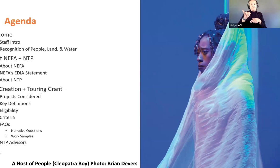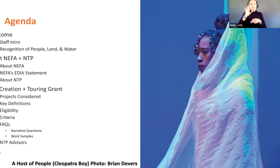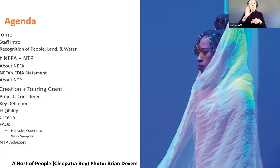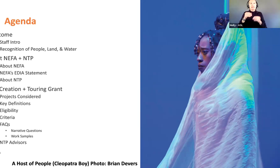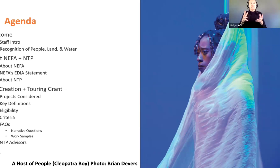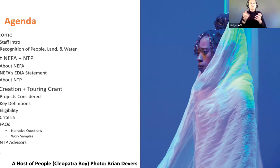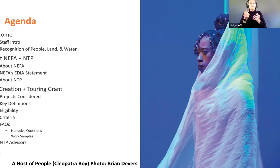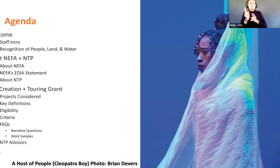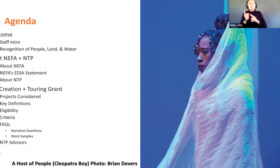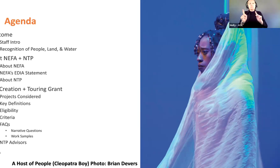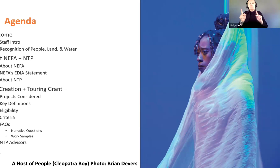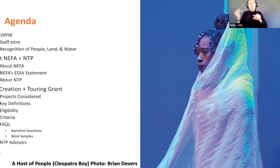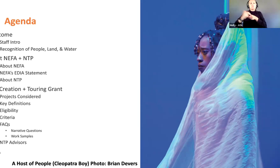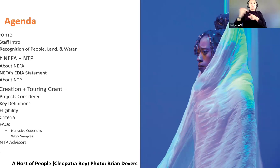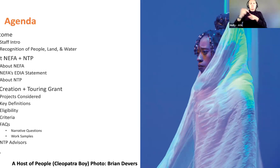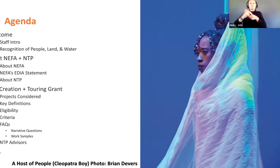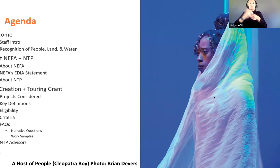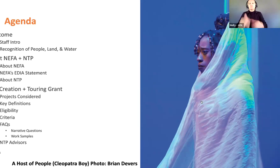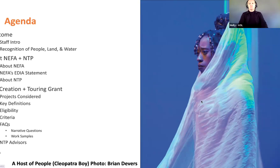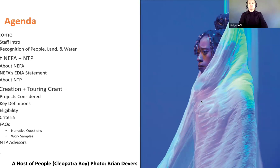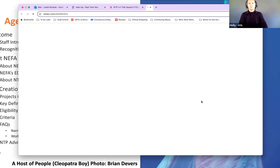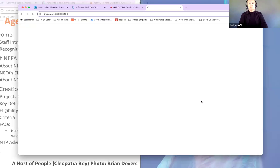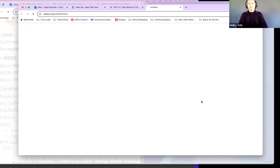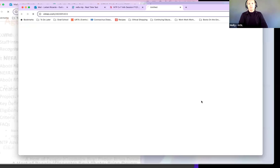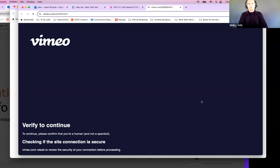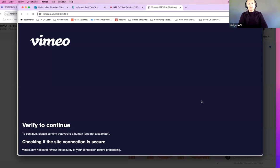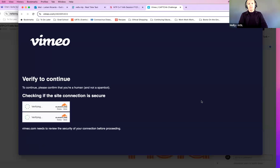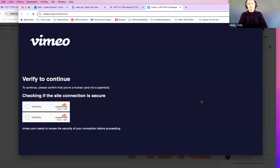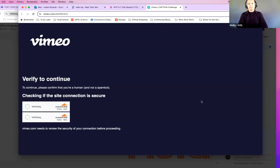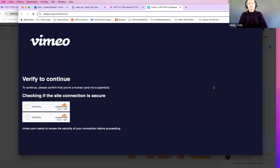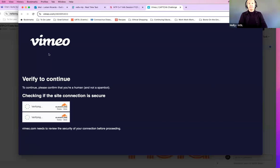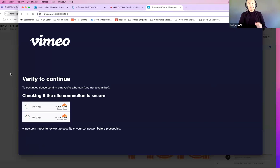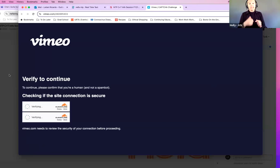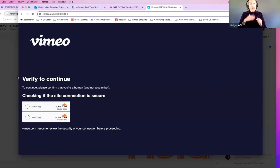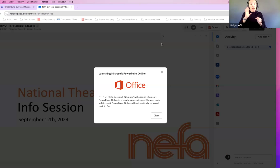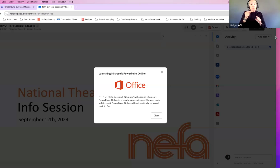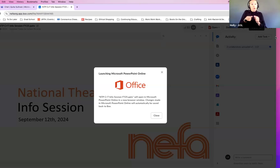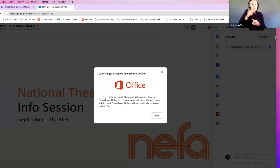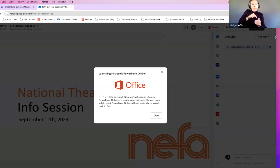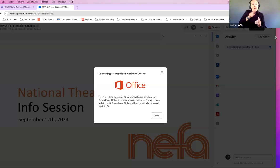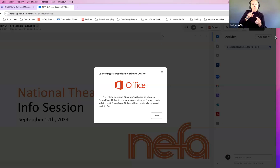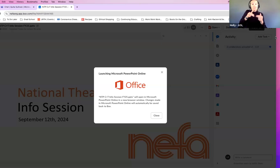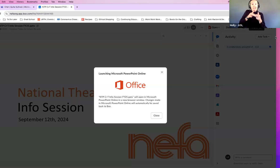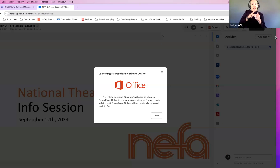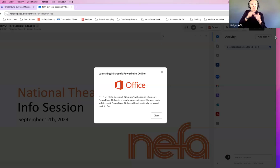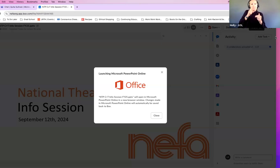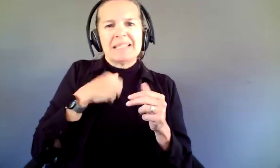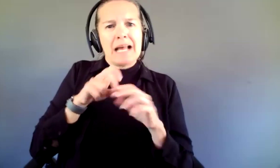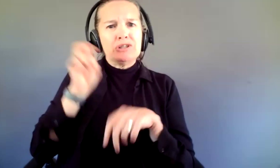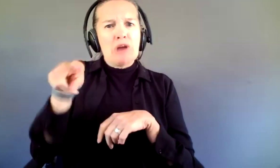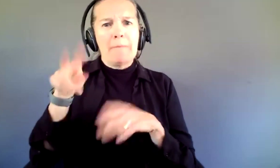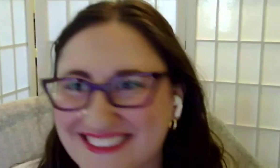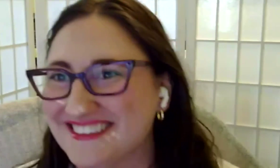coming in. I'm actually going to push us back one slide, because I jumped too far ahead.